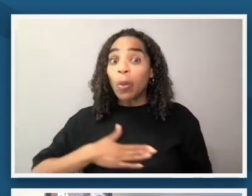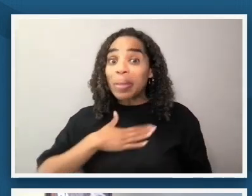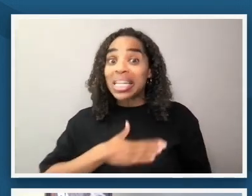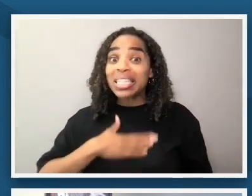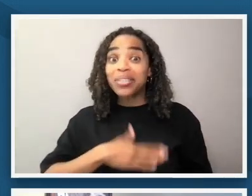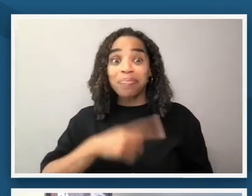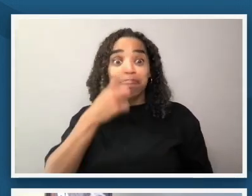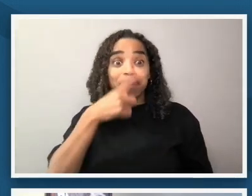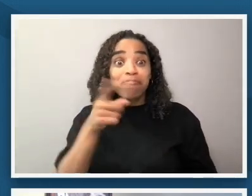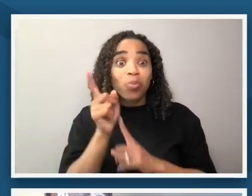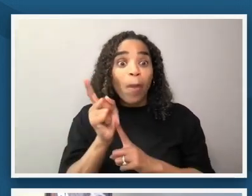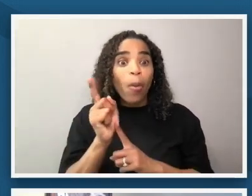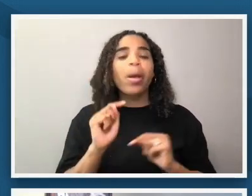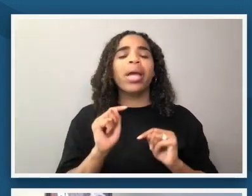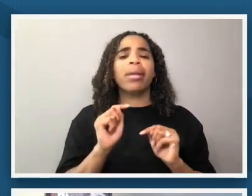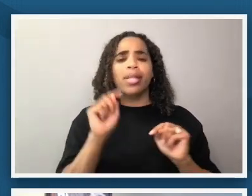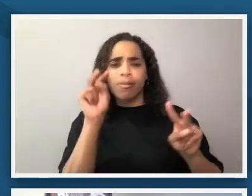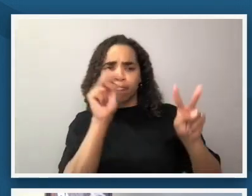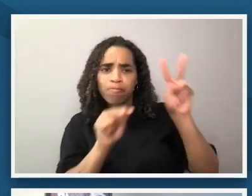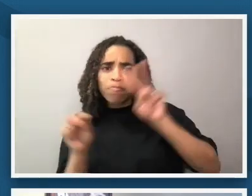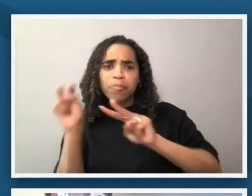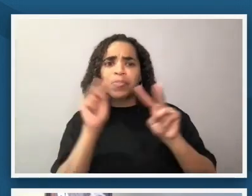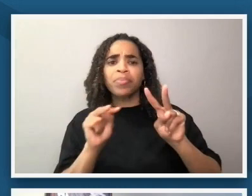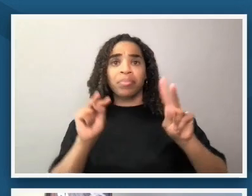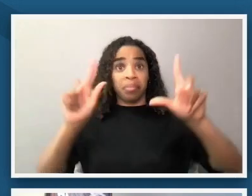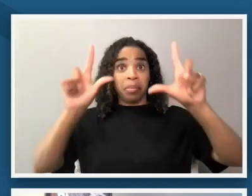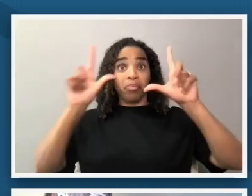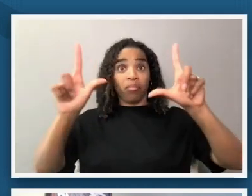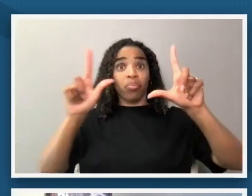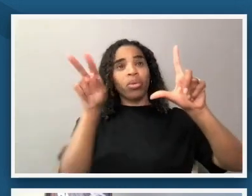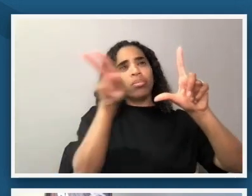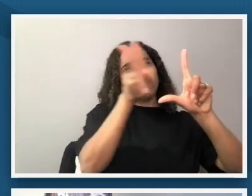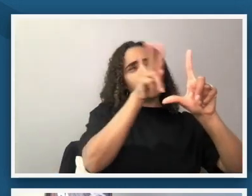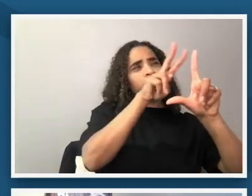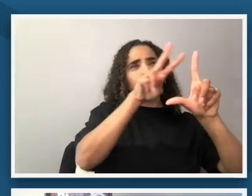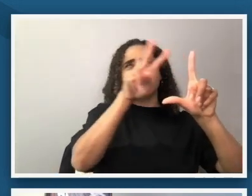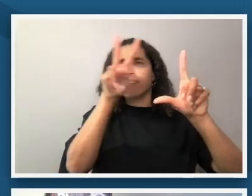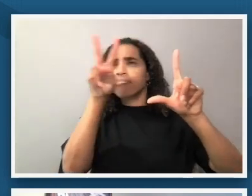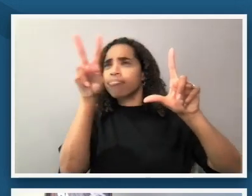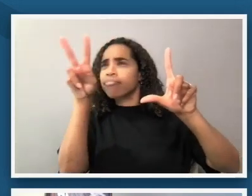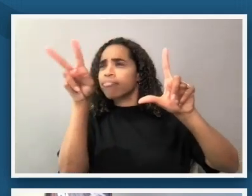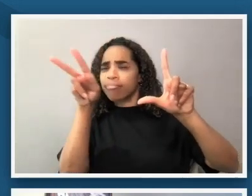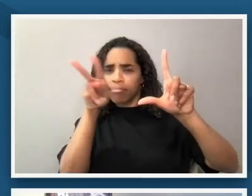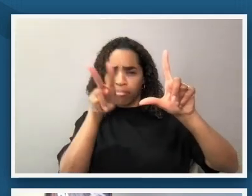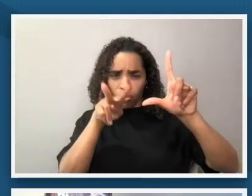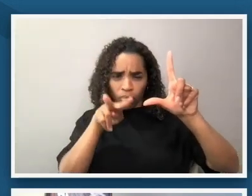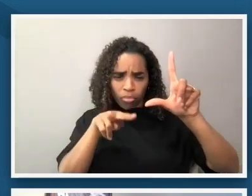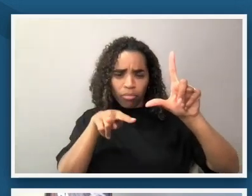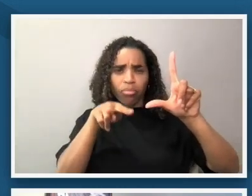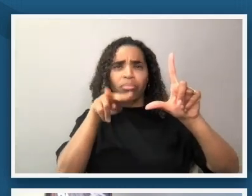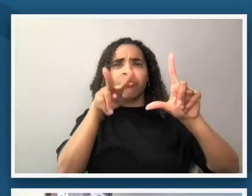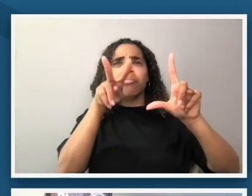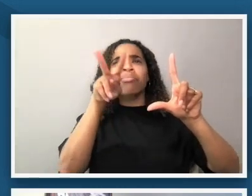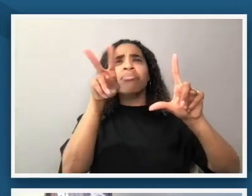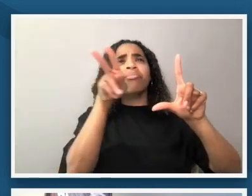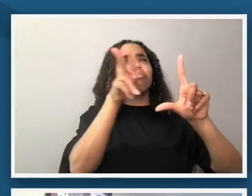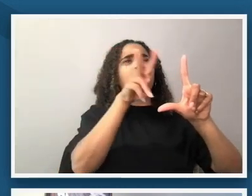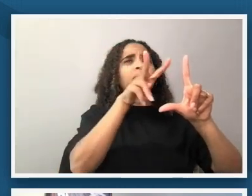look look from top to bottom side to side all around